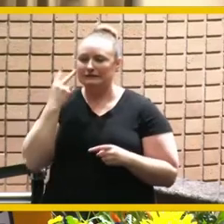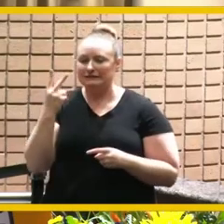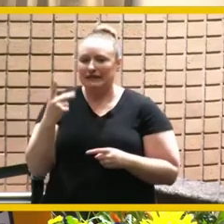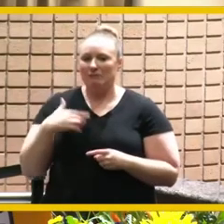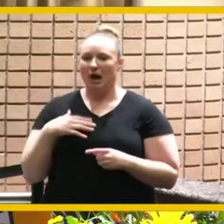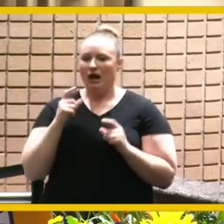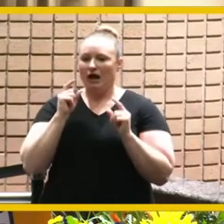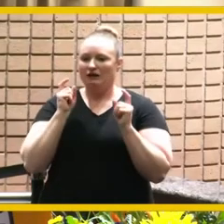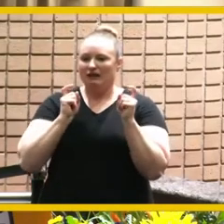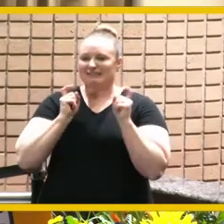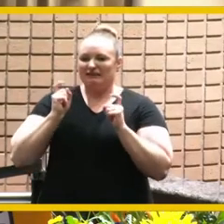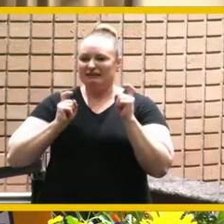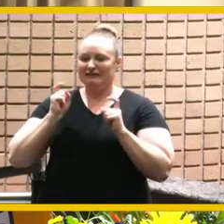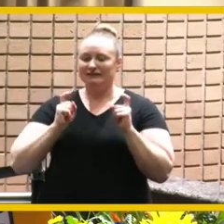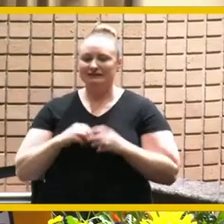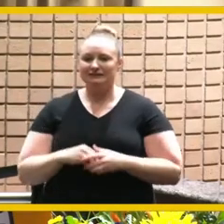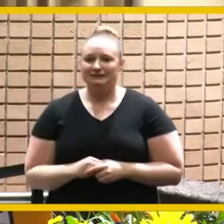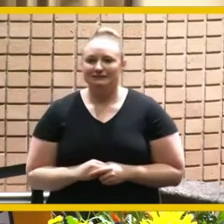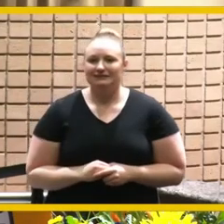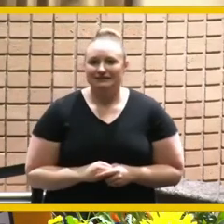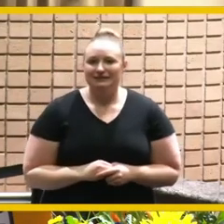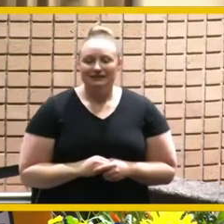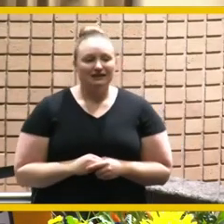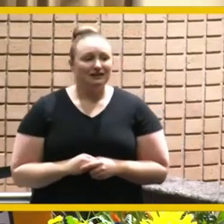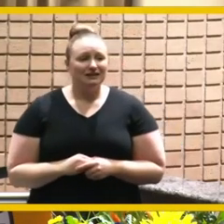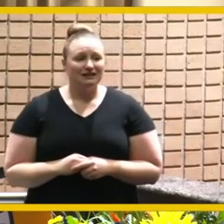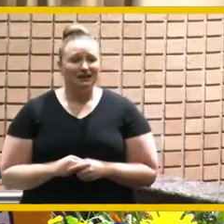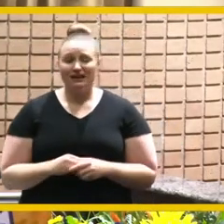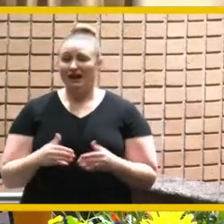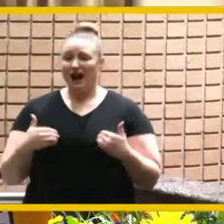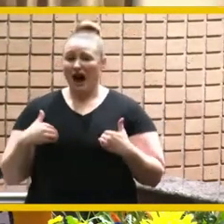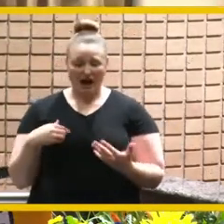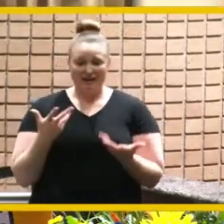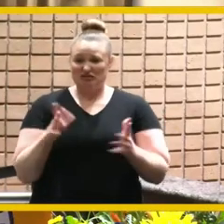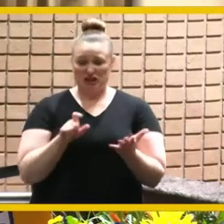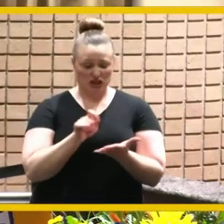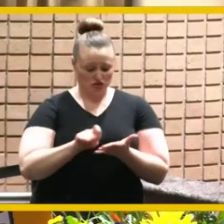as i speak and i really don't have any prepared remarks and i don't really want to give a speech